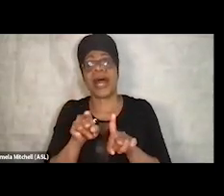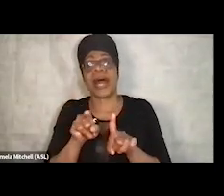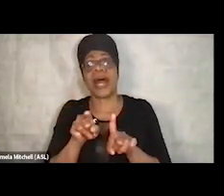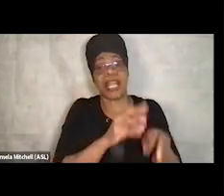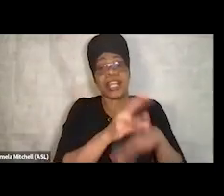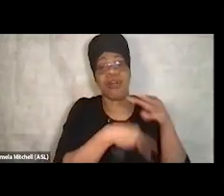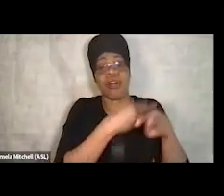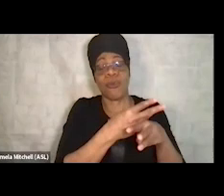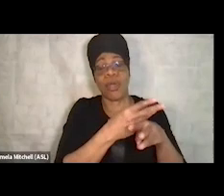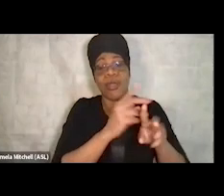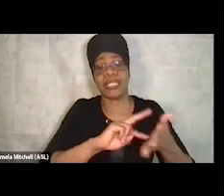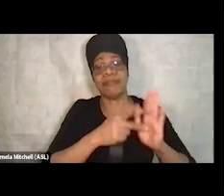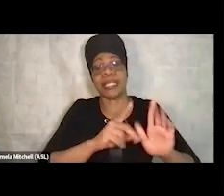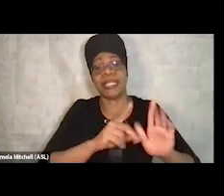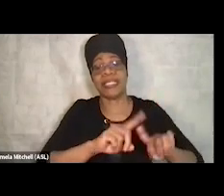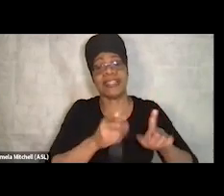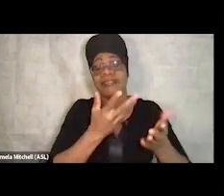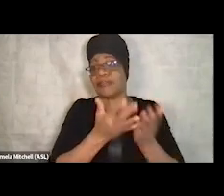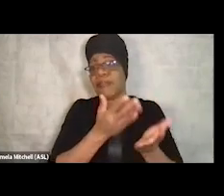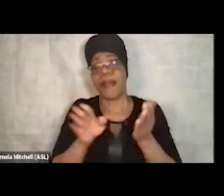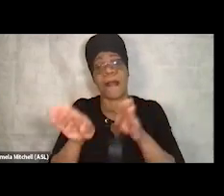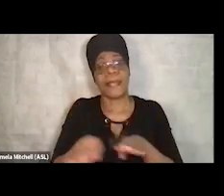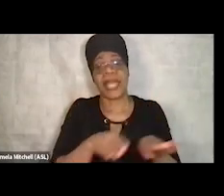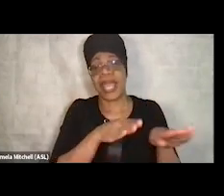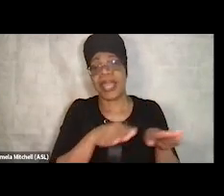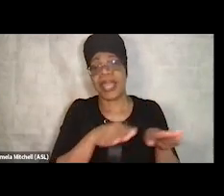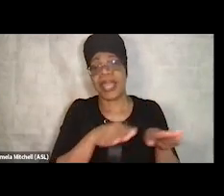or behavioral health or recovery or the social drivers.